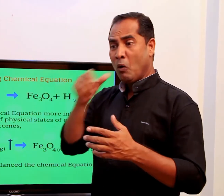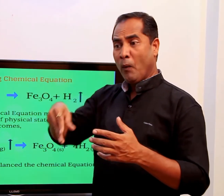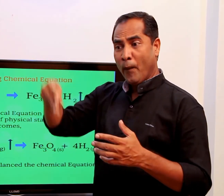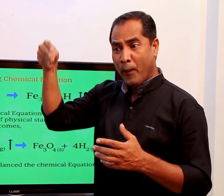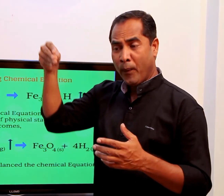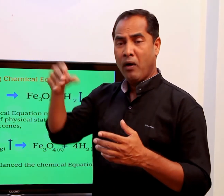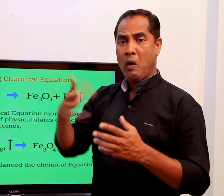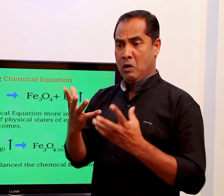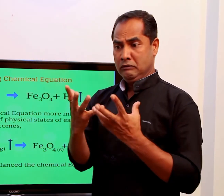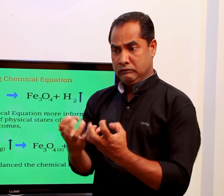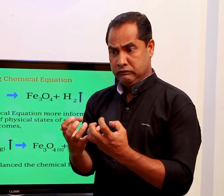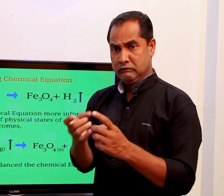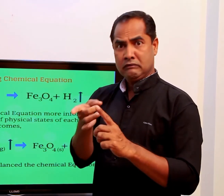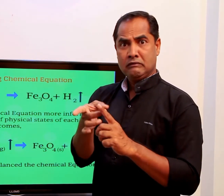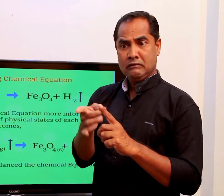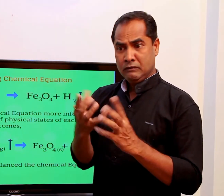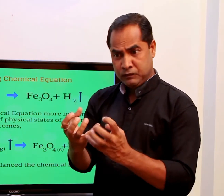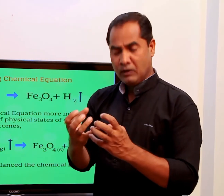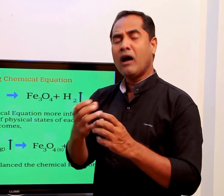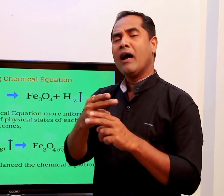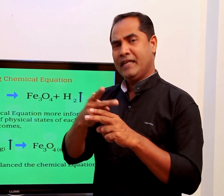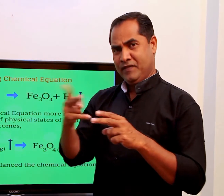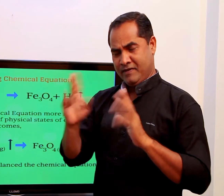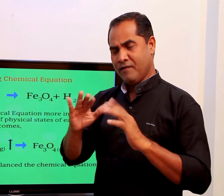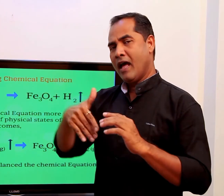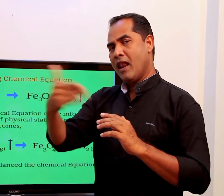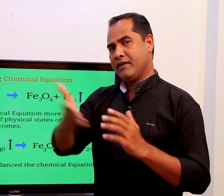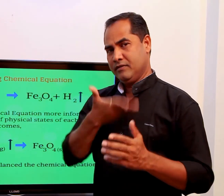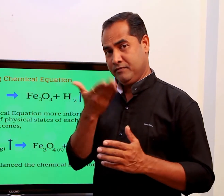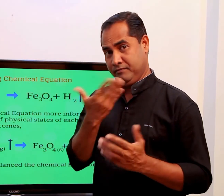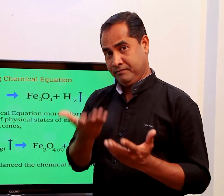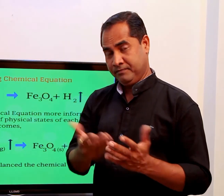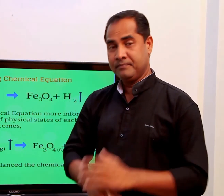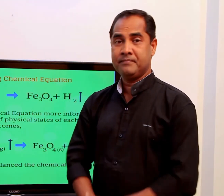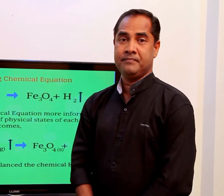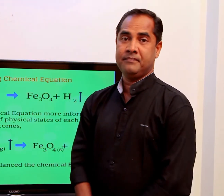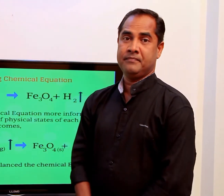used in chemical equations showing solid, liquid, gas as different things which you would be learning.